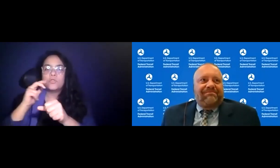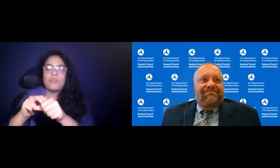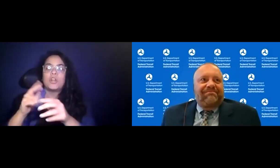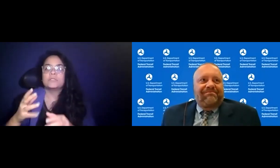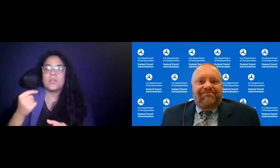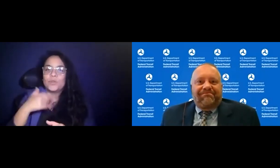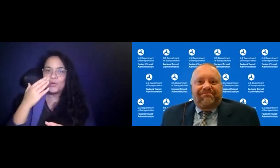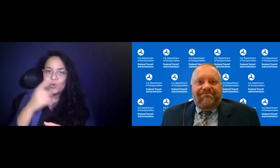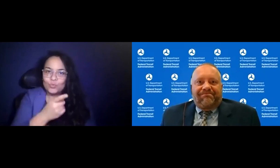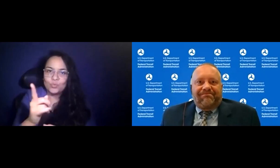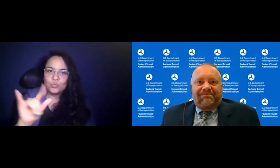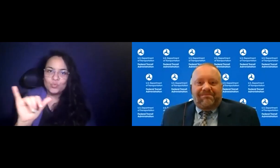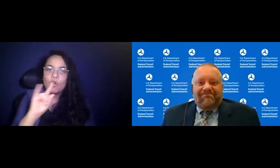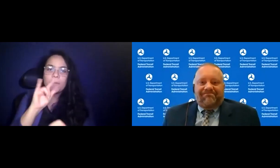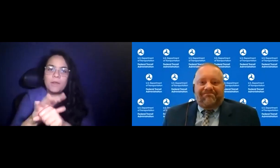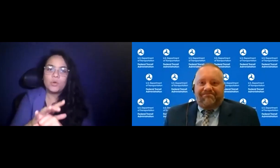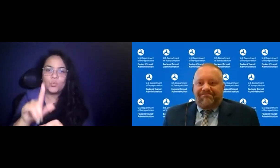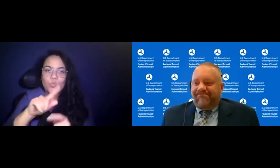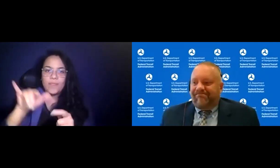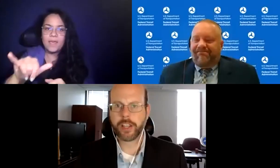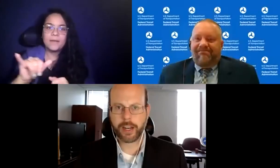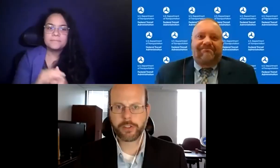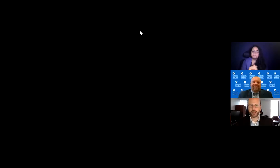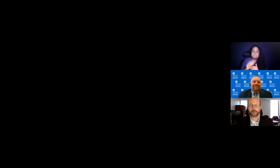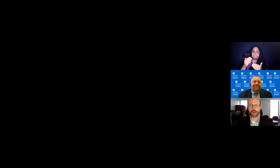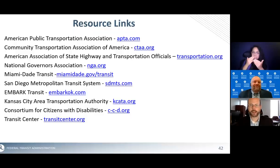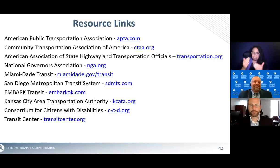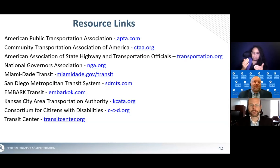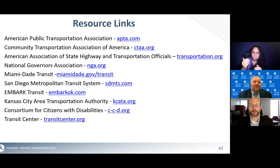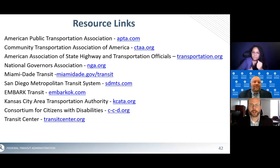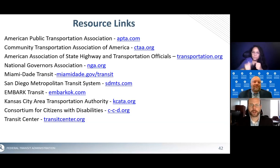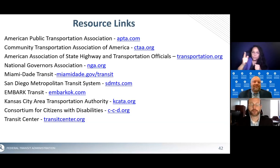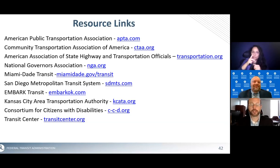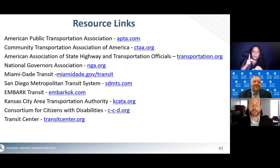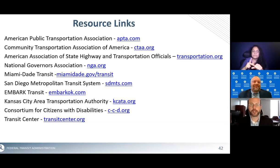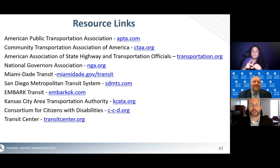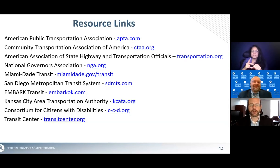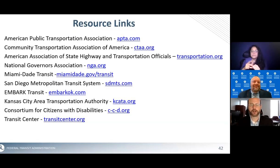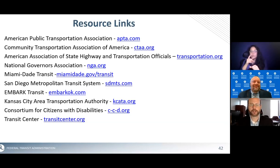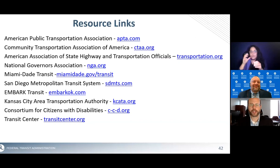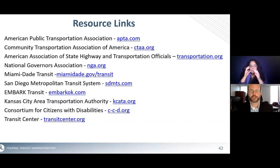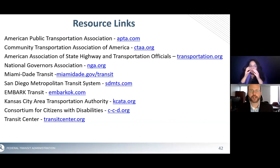15:28:24 >> PAUL KINCAID: Thank you. 15:28:27 Thanks, quen to everybody who participated and listened in today.